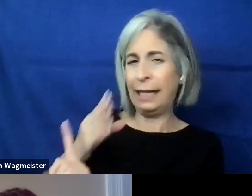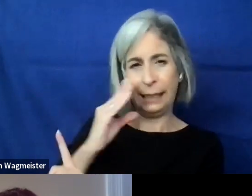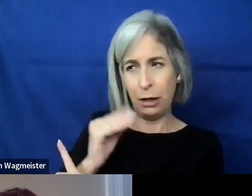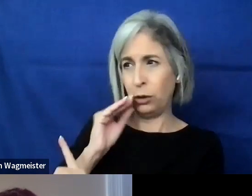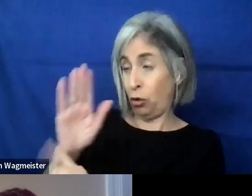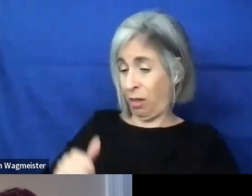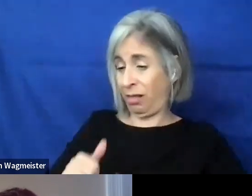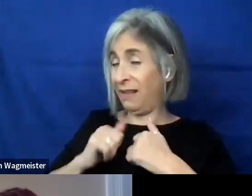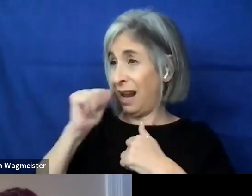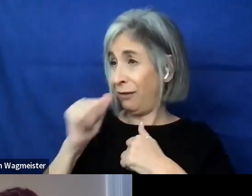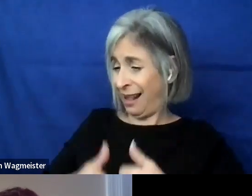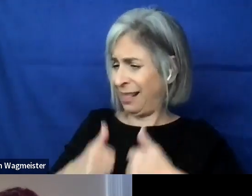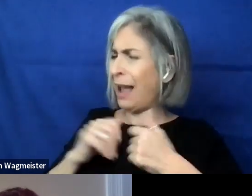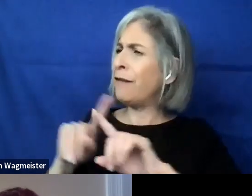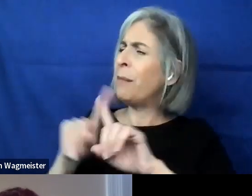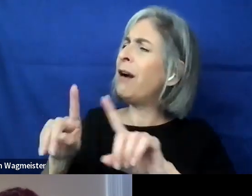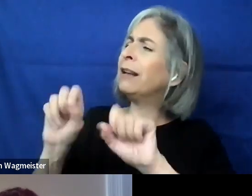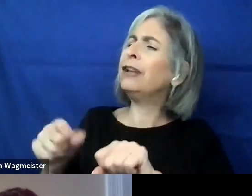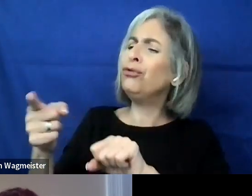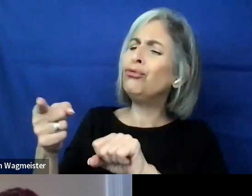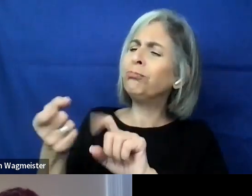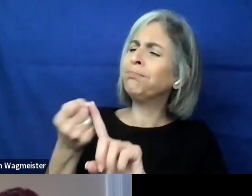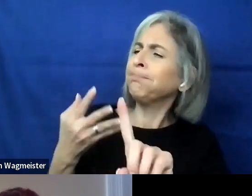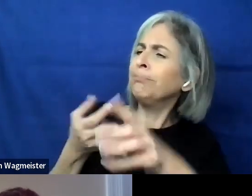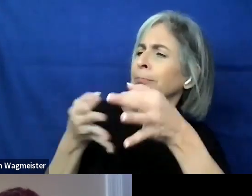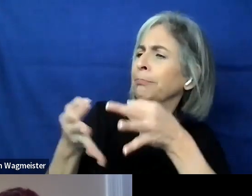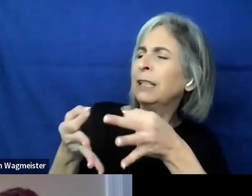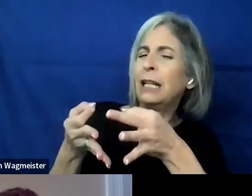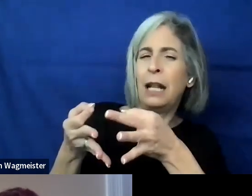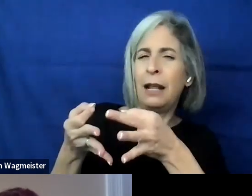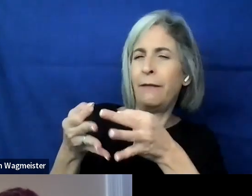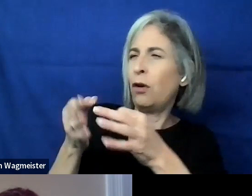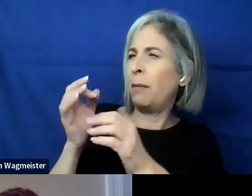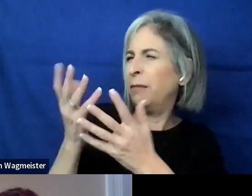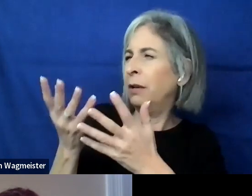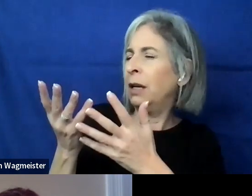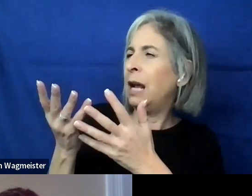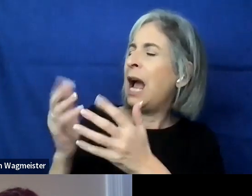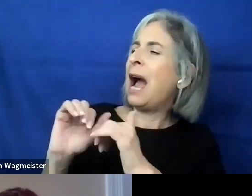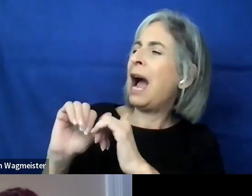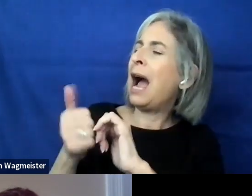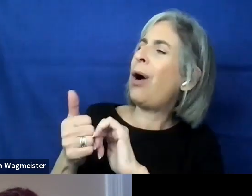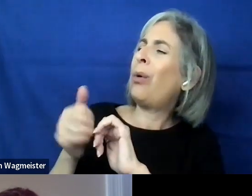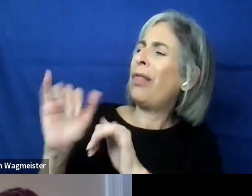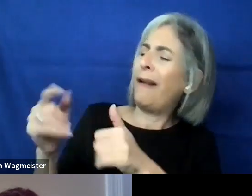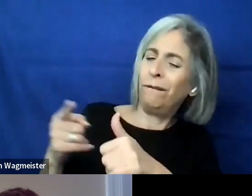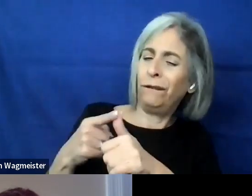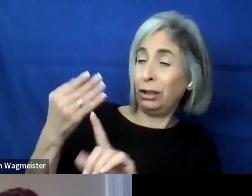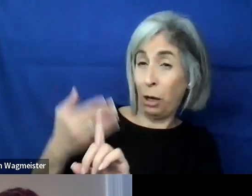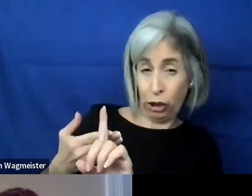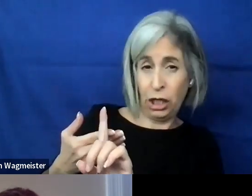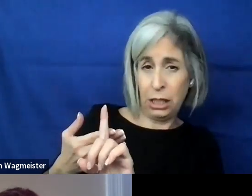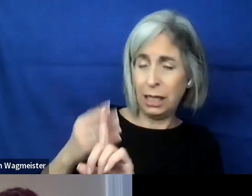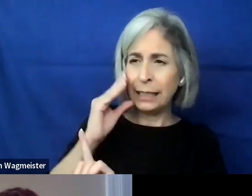But can you talk for a moment or two about how that first person experience working in